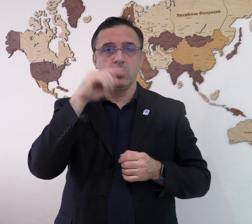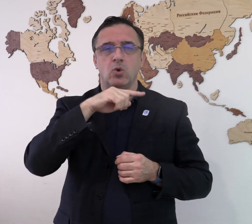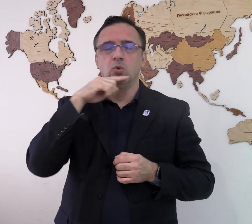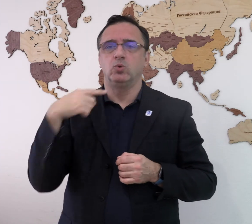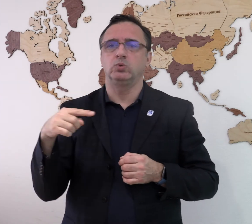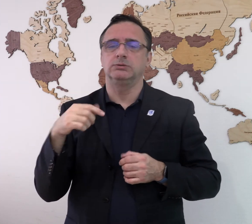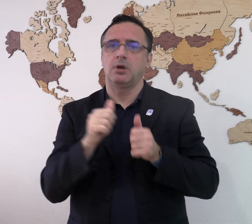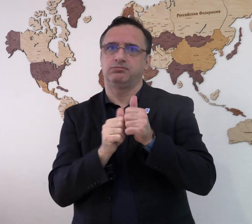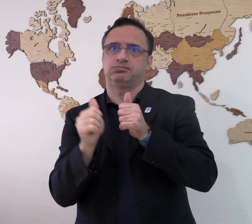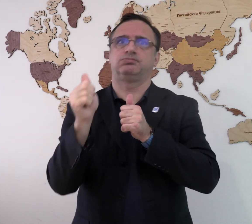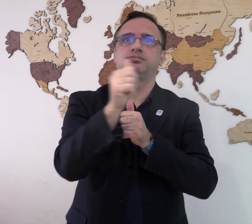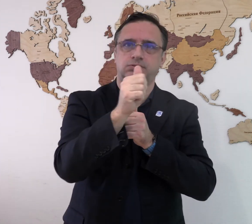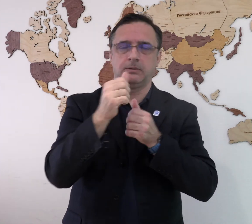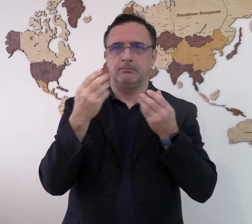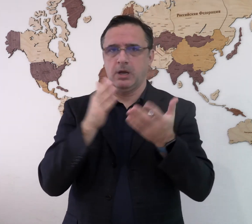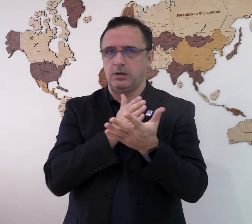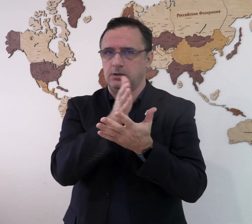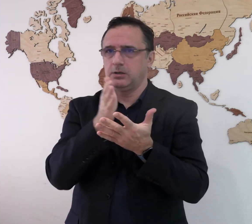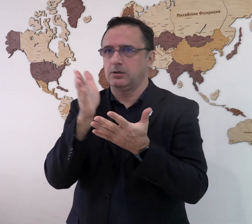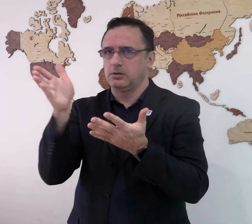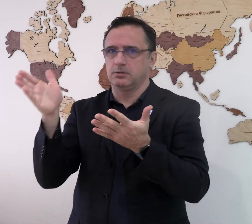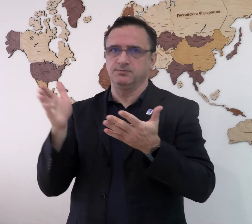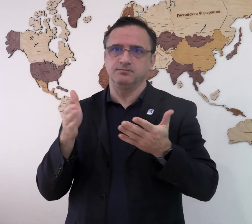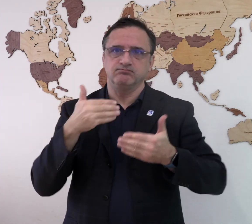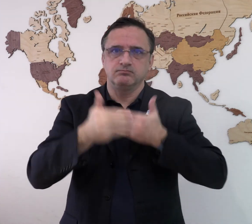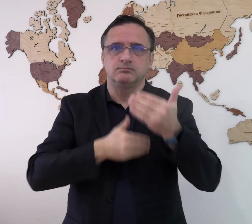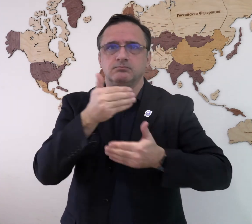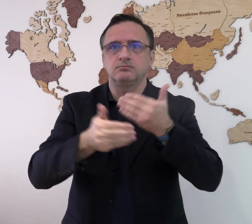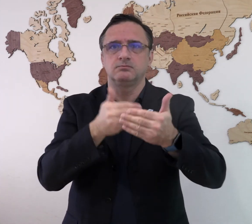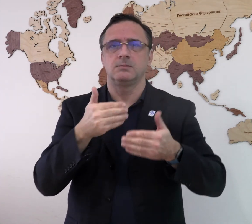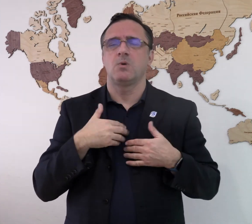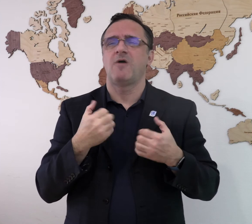send them to the WFD for verification.